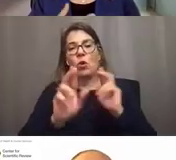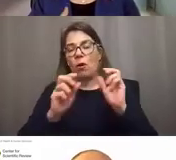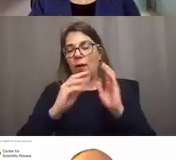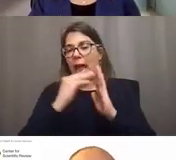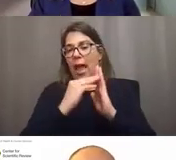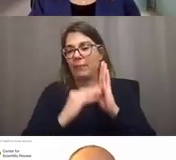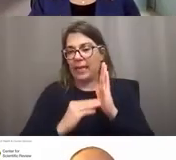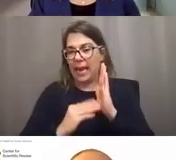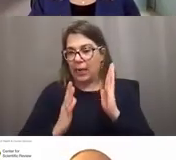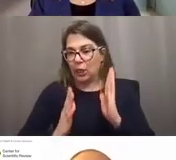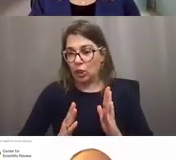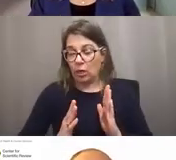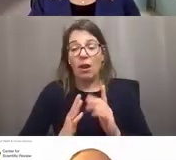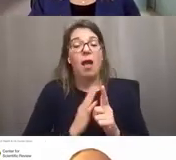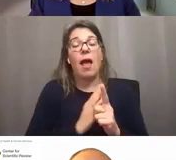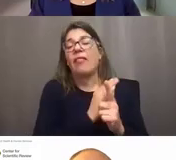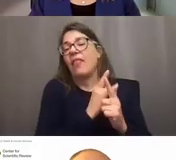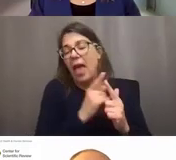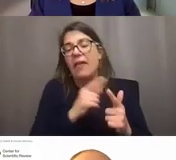and that goes ahead and starts a dialogue there.